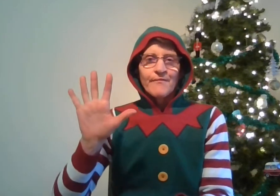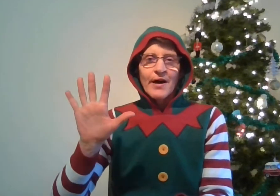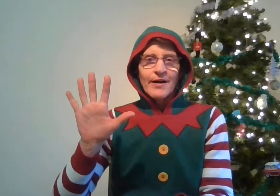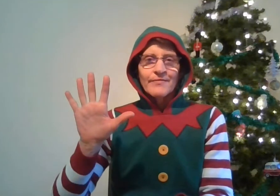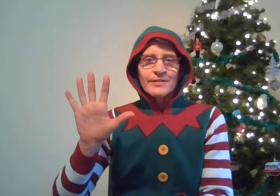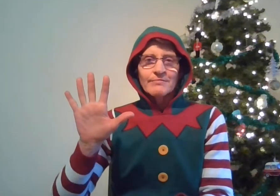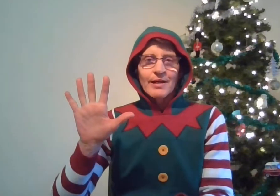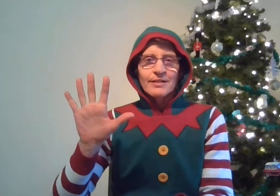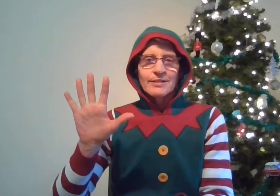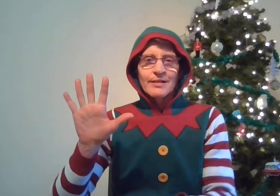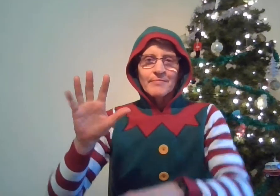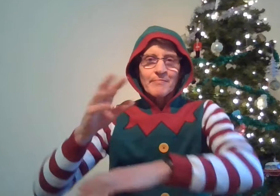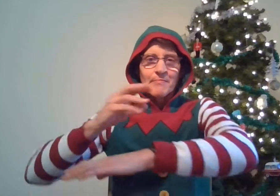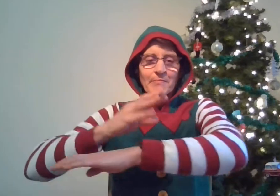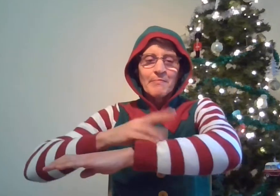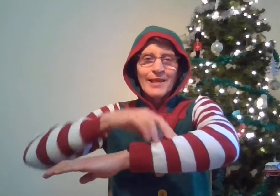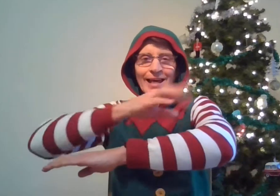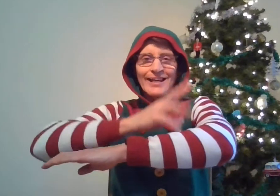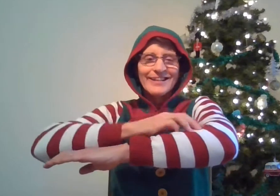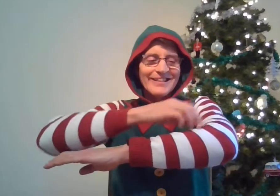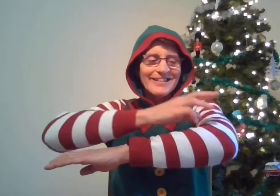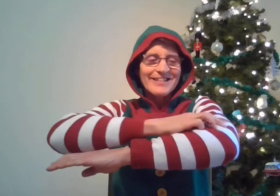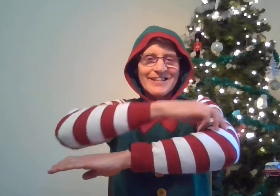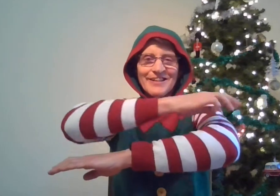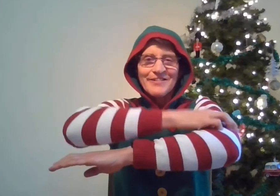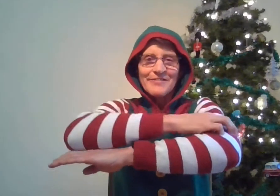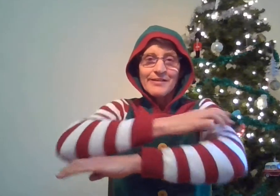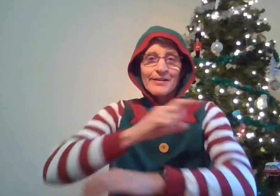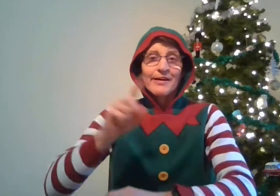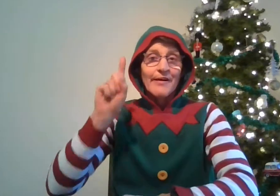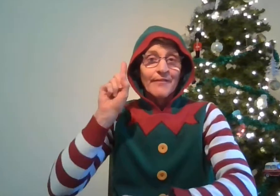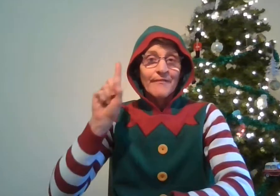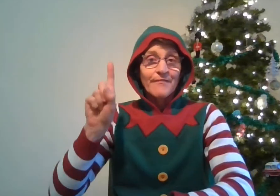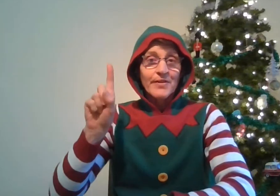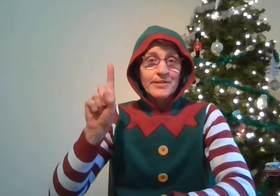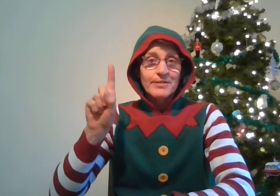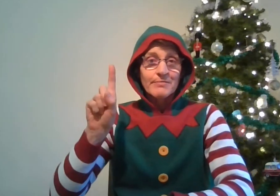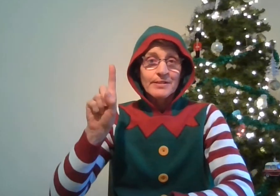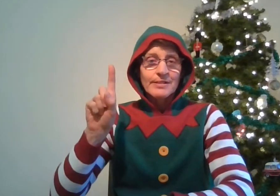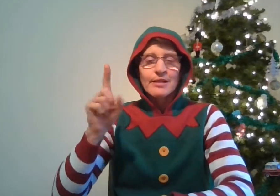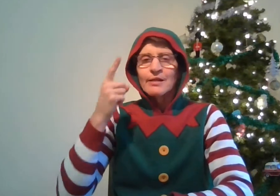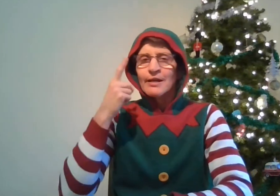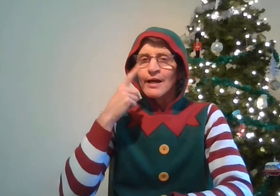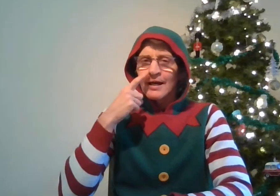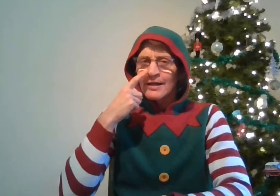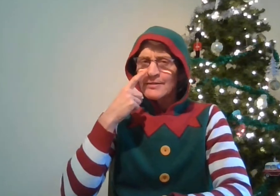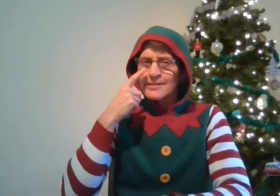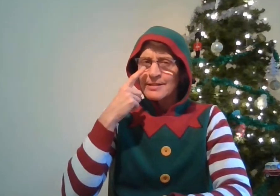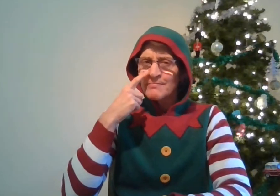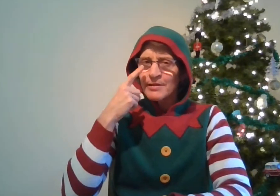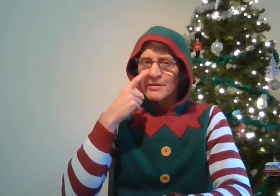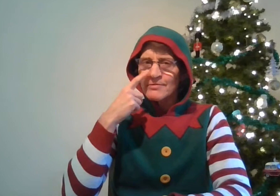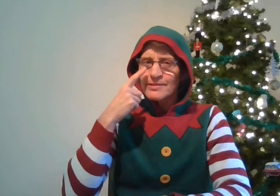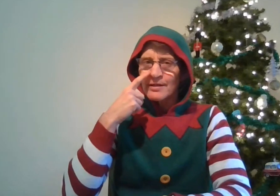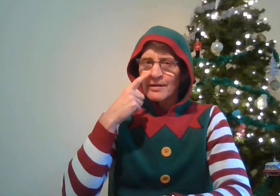five little reindeer playing in the snow, the first one said can you see my nose glow,